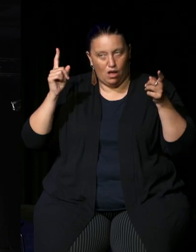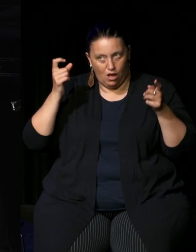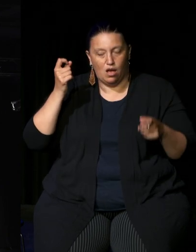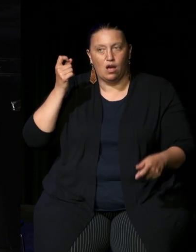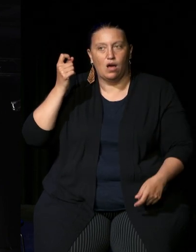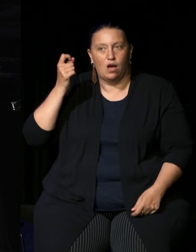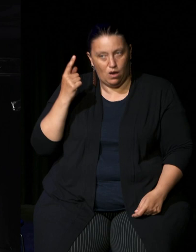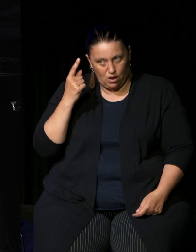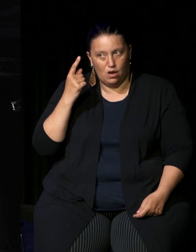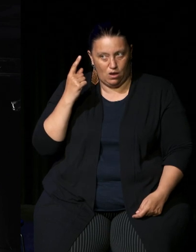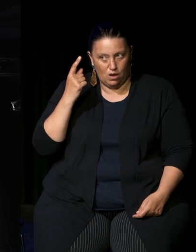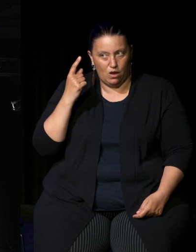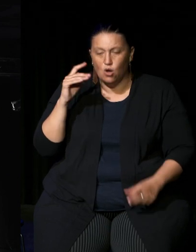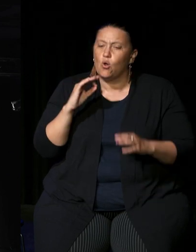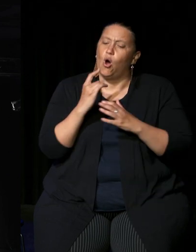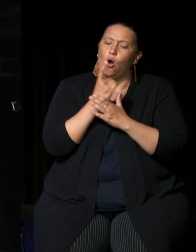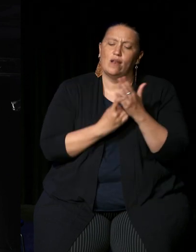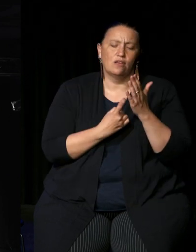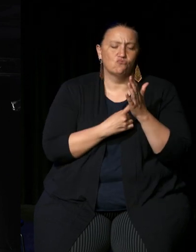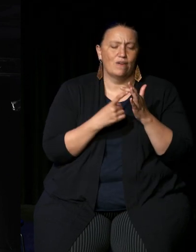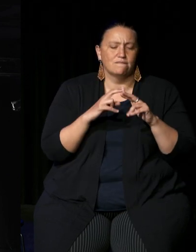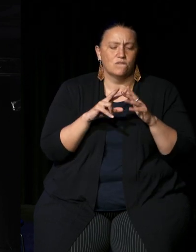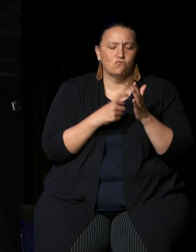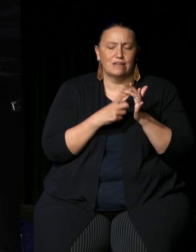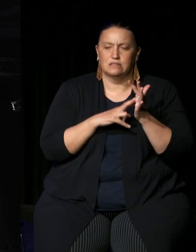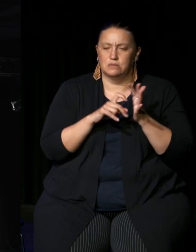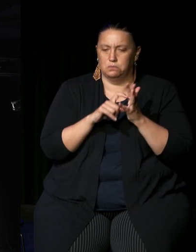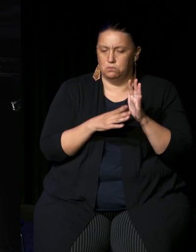where we're heading as part of this referendum but indeed what the backstory to it is and Rachel's